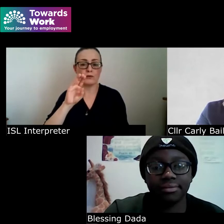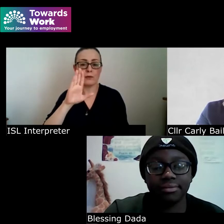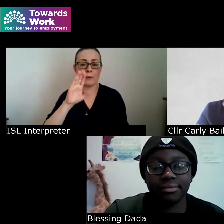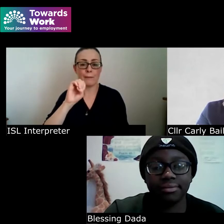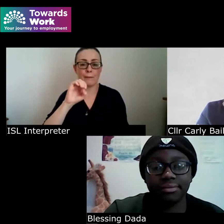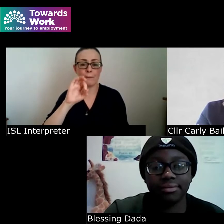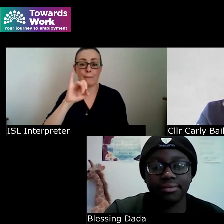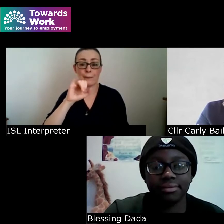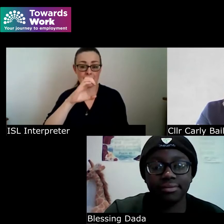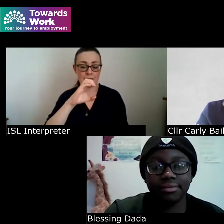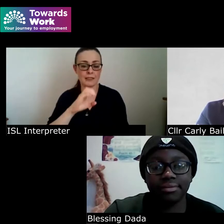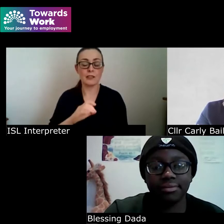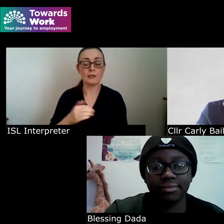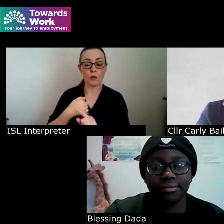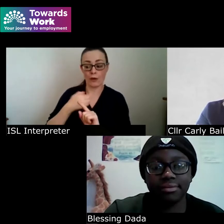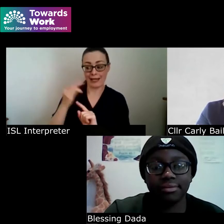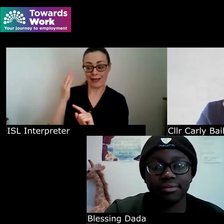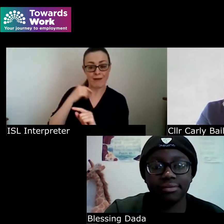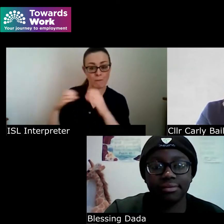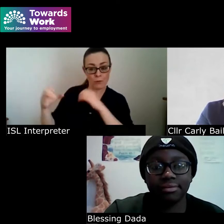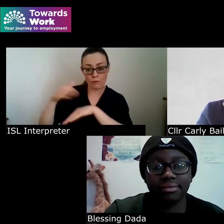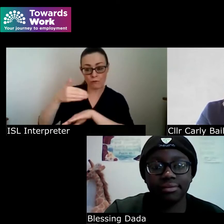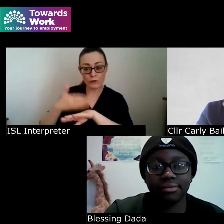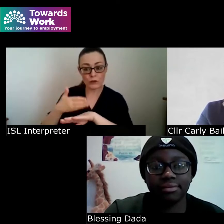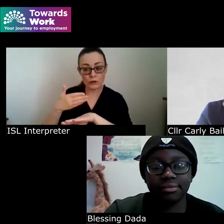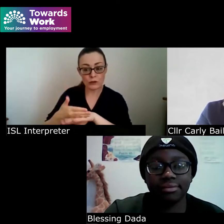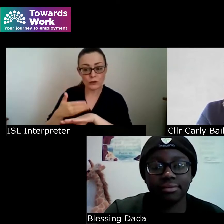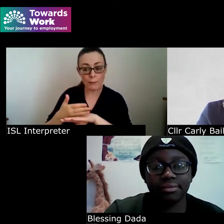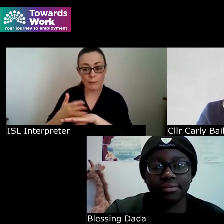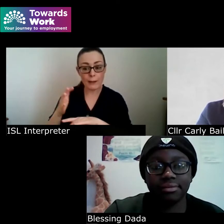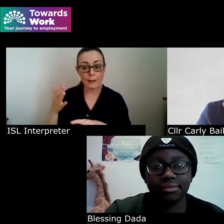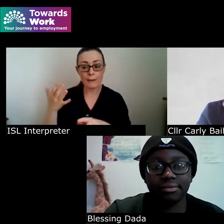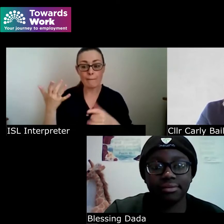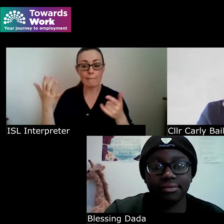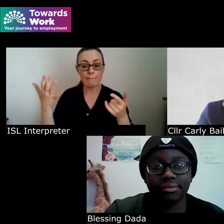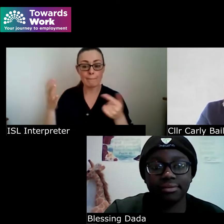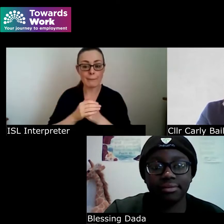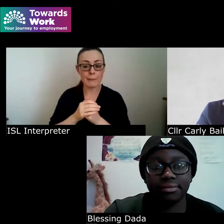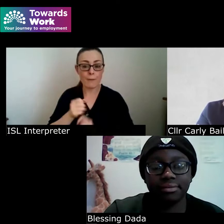seeking employment would be a head mouse for the computer and a microphone you know beyond that